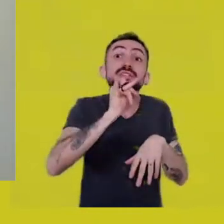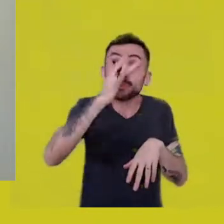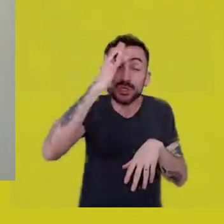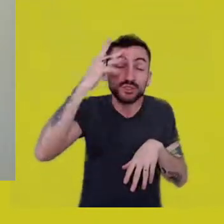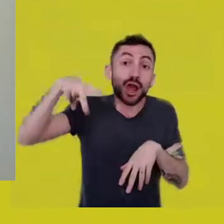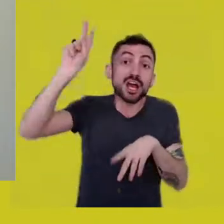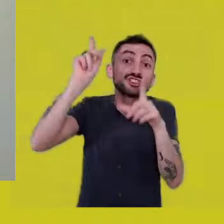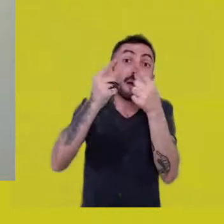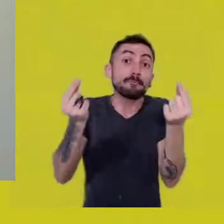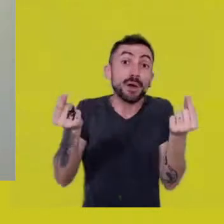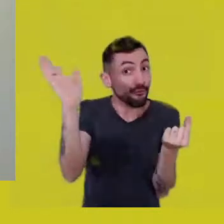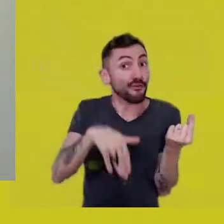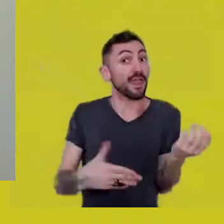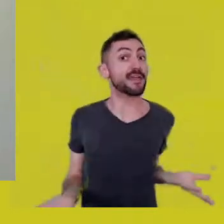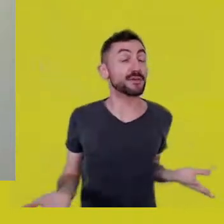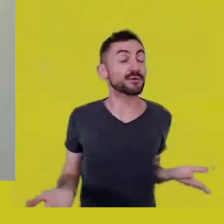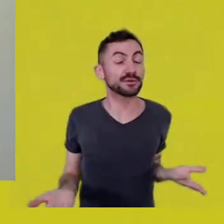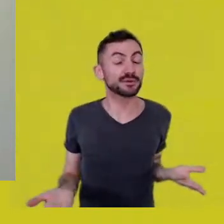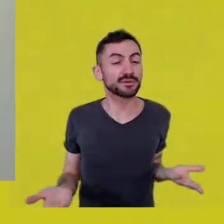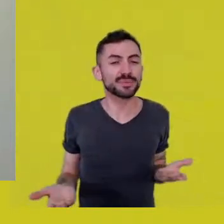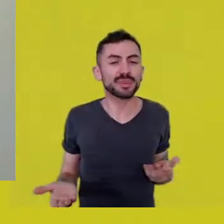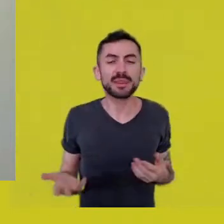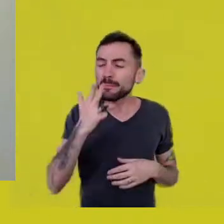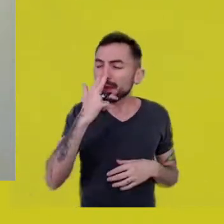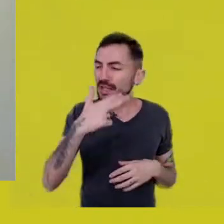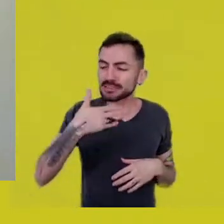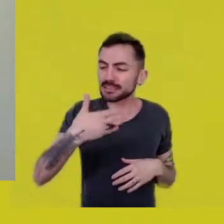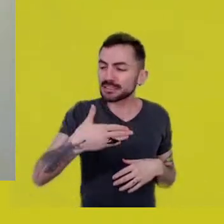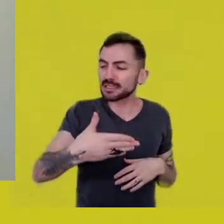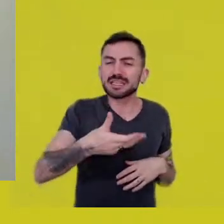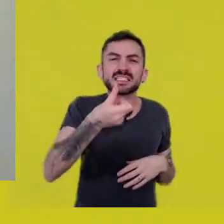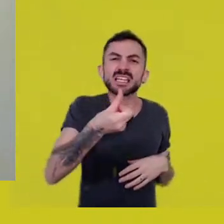On the sixth or seventh edition of the festival,